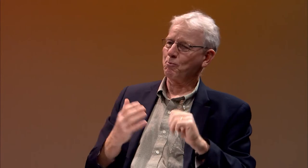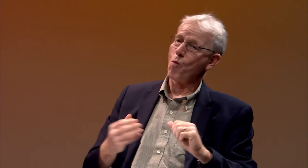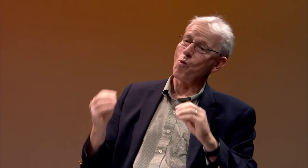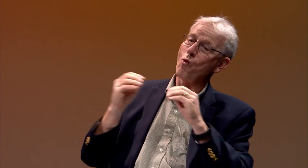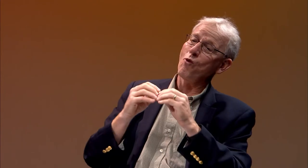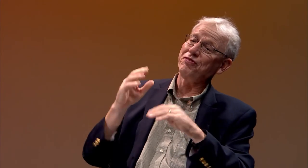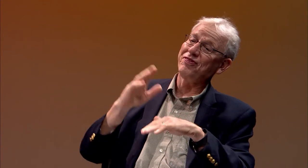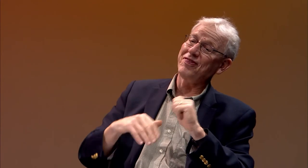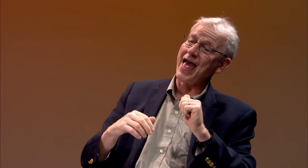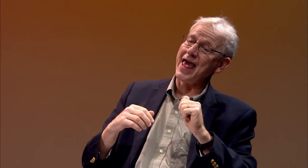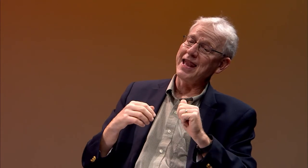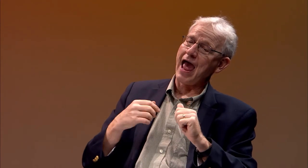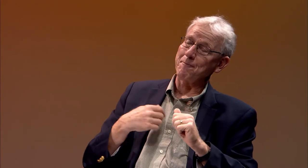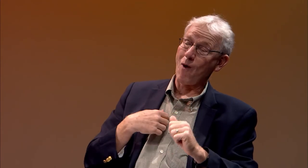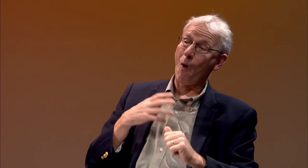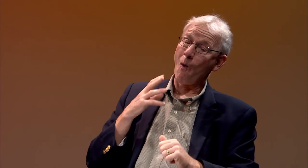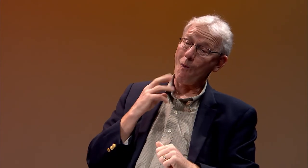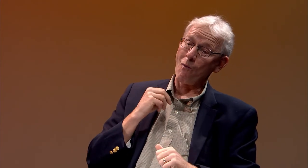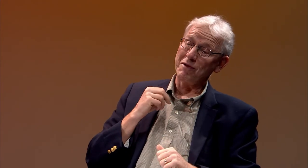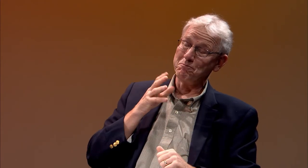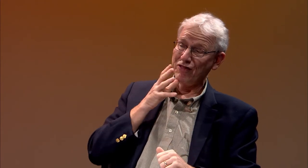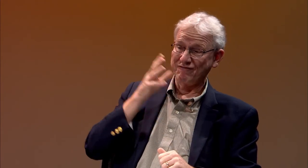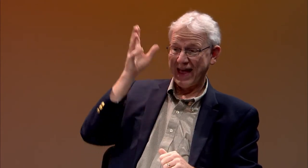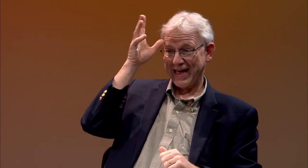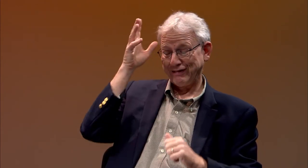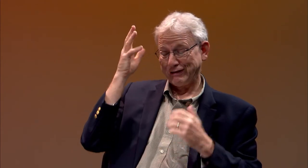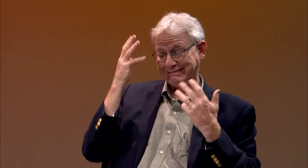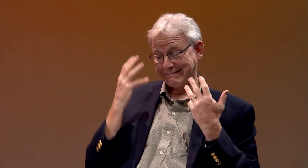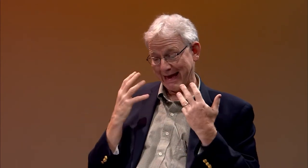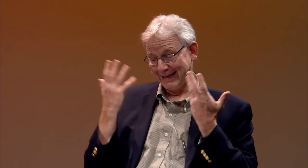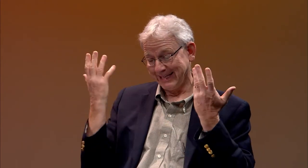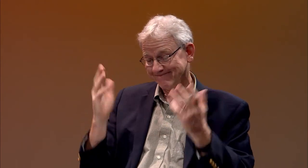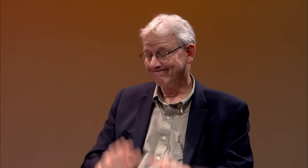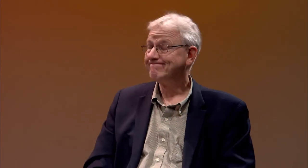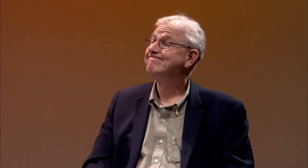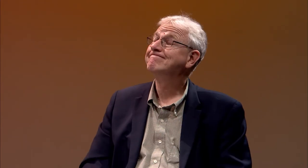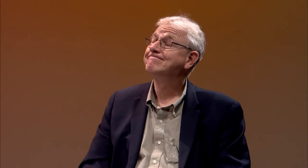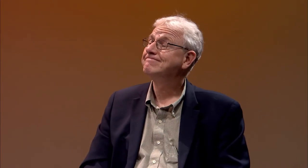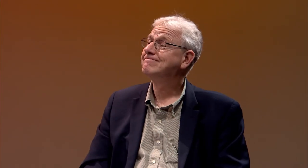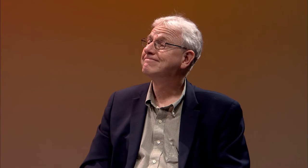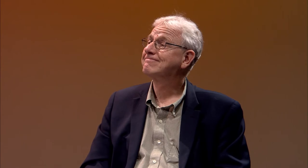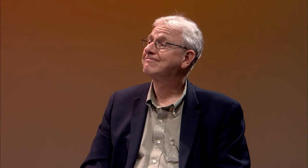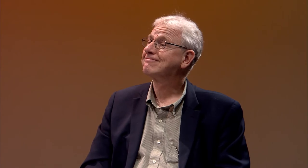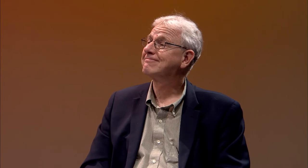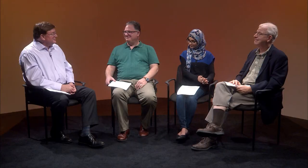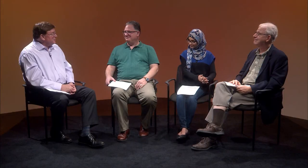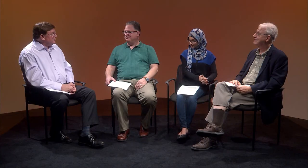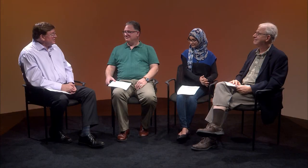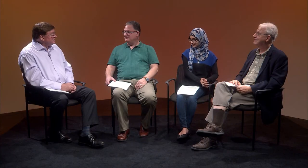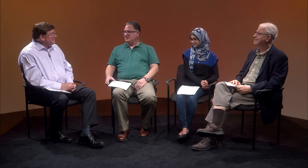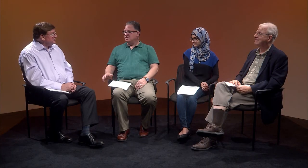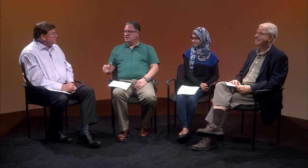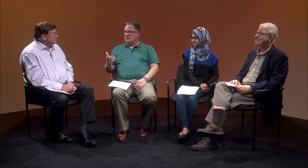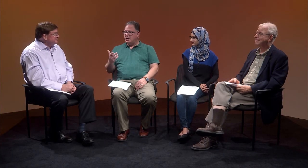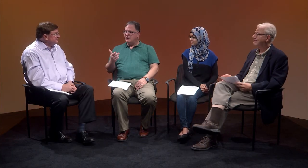and I was able to communicate better with my co-workers than my parents, unfortunately. And Brad, what about you?